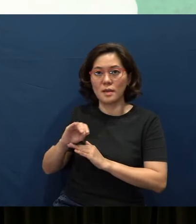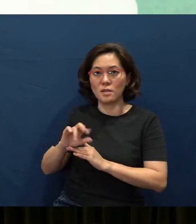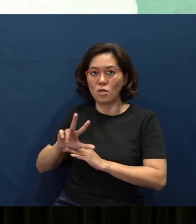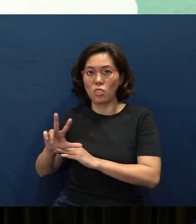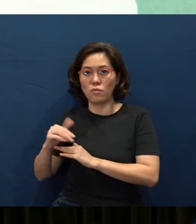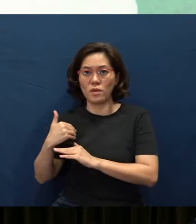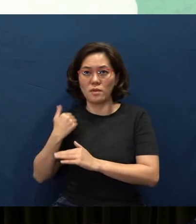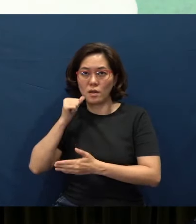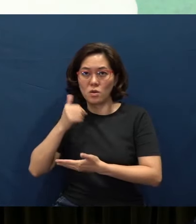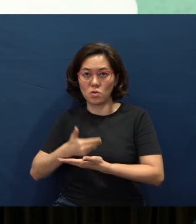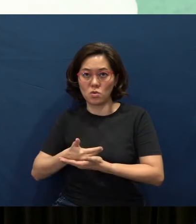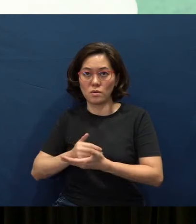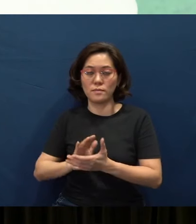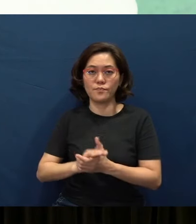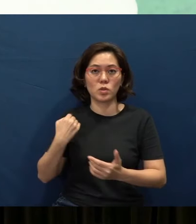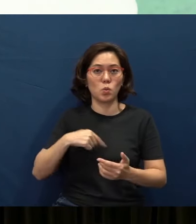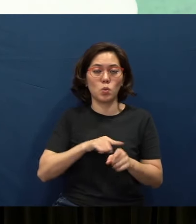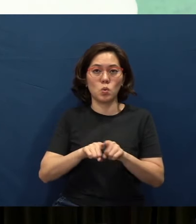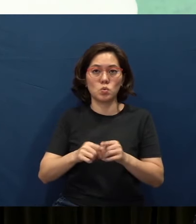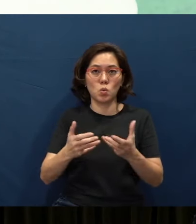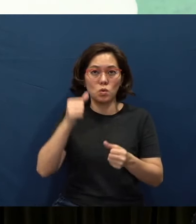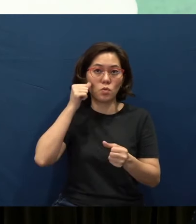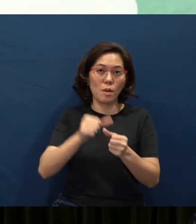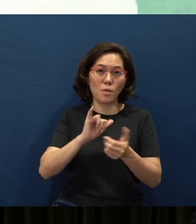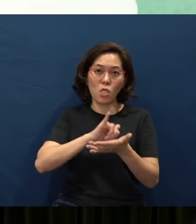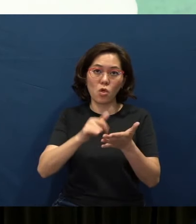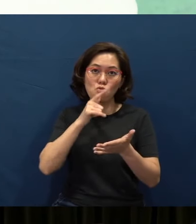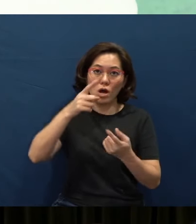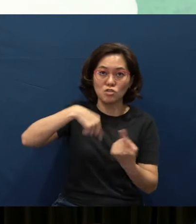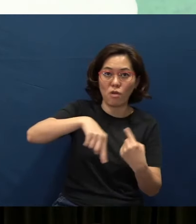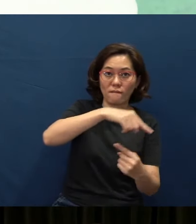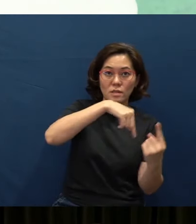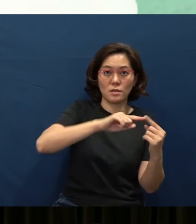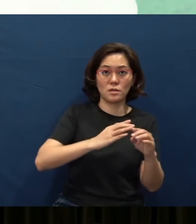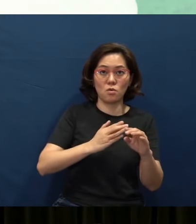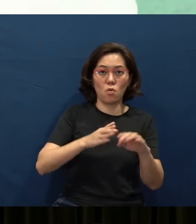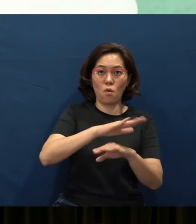We also just want to remember those who are taking trips abroad for this weekend,